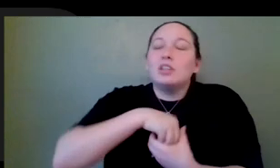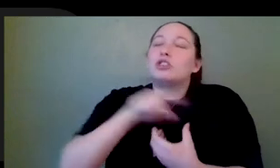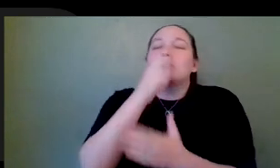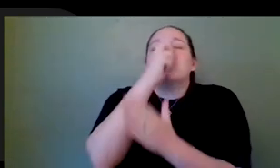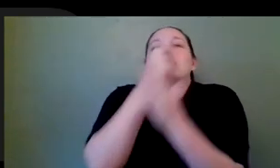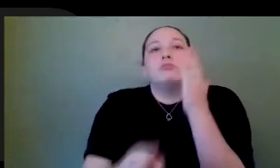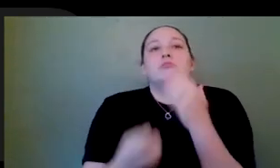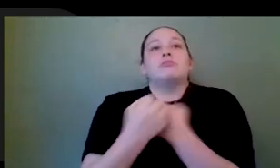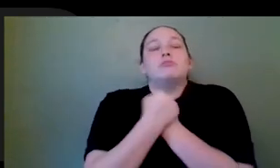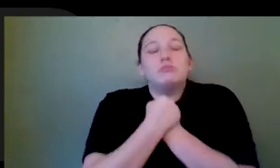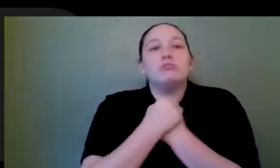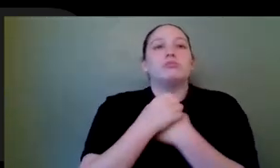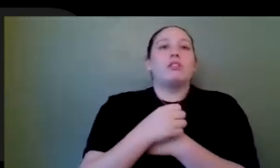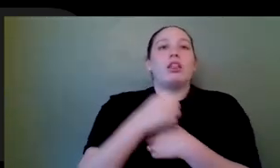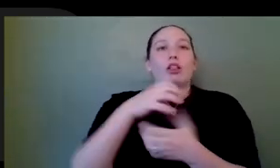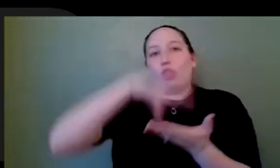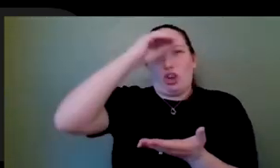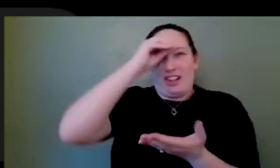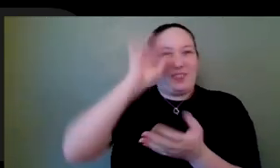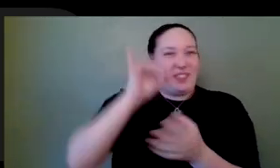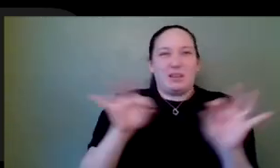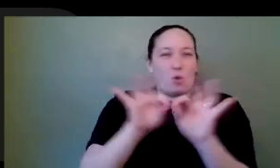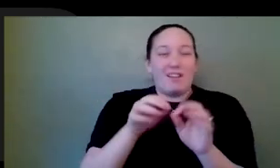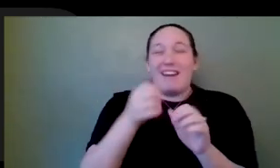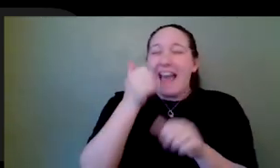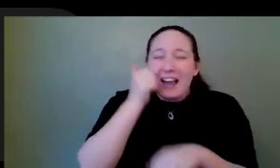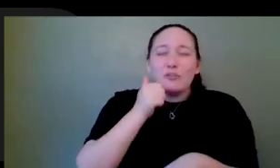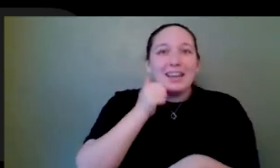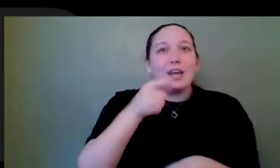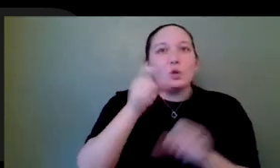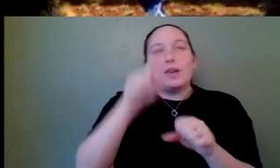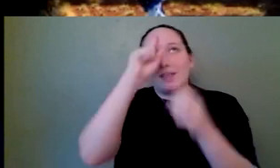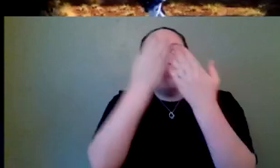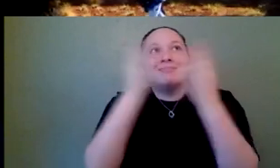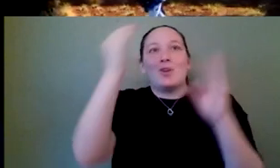broadening your horizons no more than you know, every single day. I love that. And by the way,